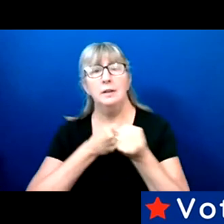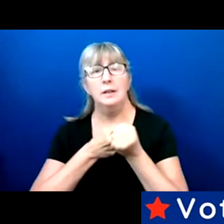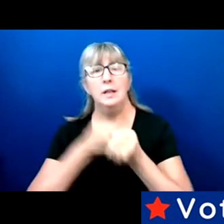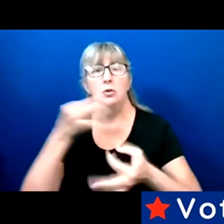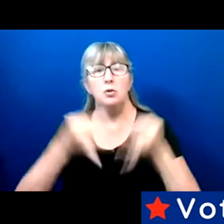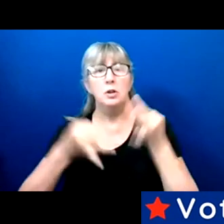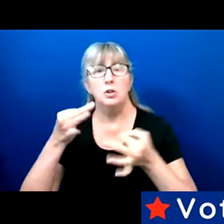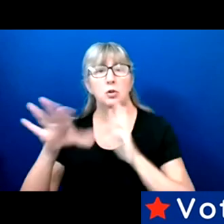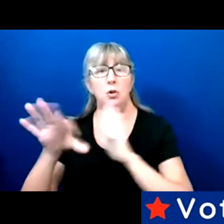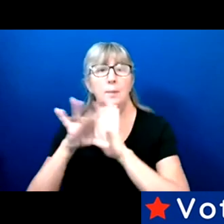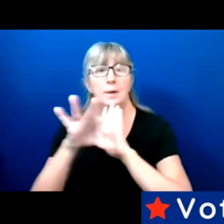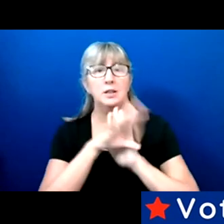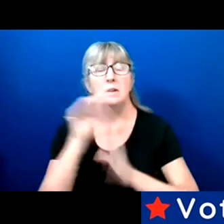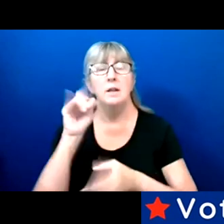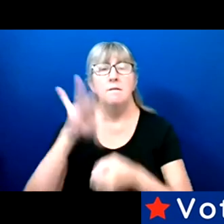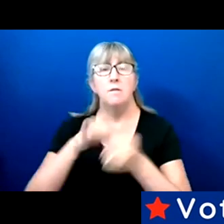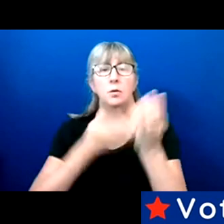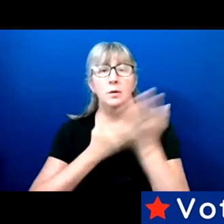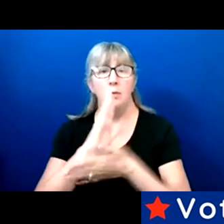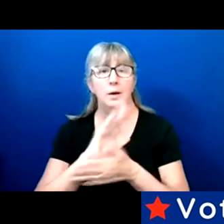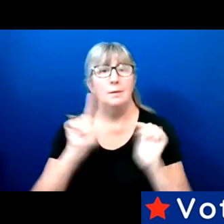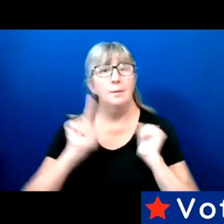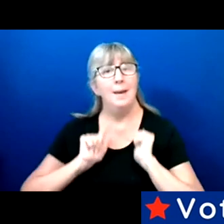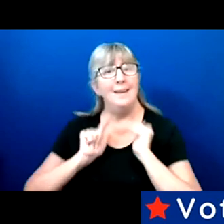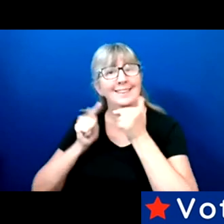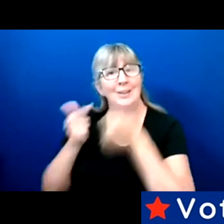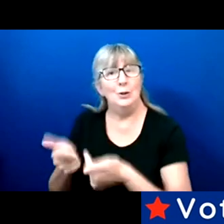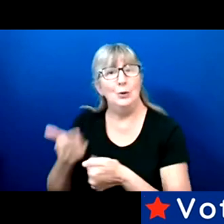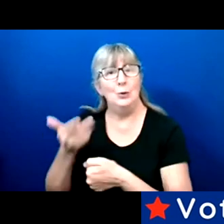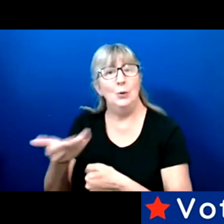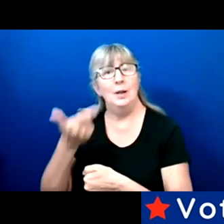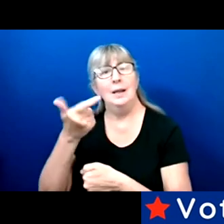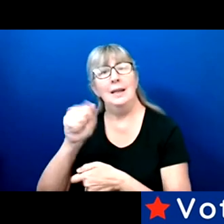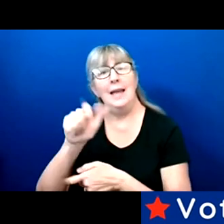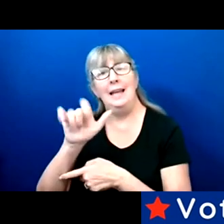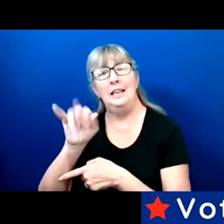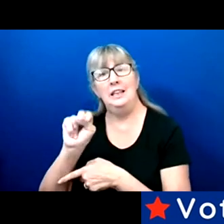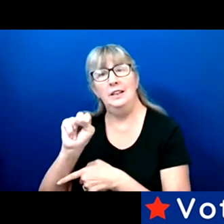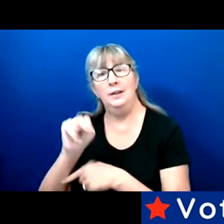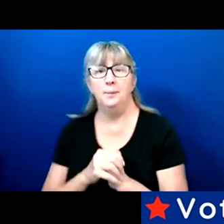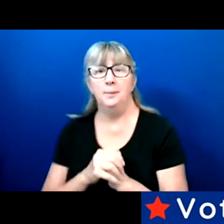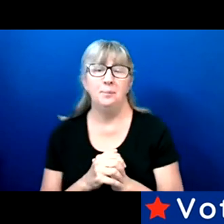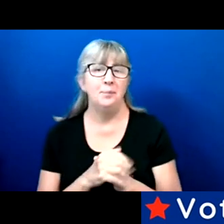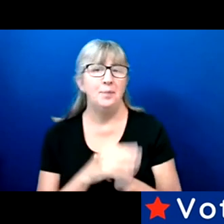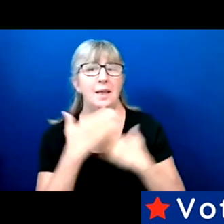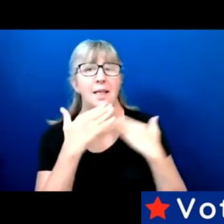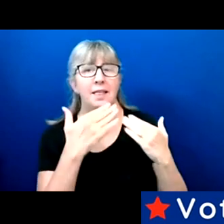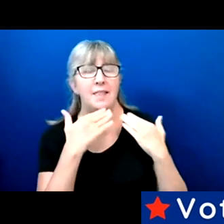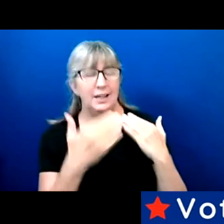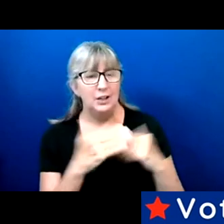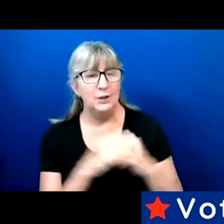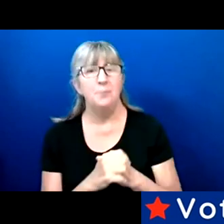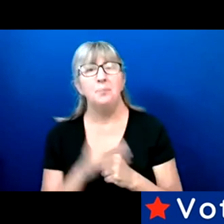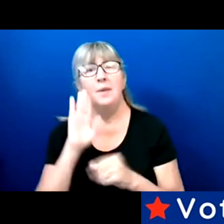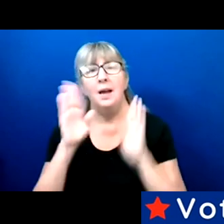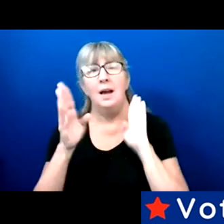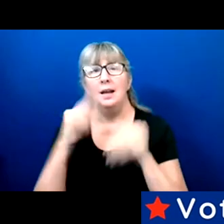rights. And I'm passing it to Gaylon. Thank you, Cedric. My name is Gaylon Tootle.